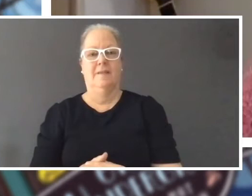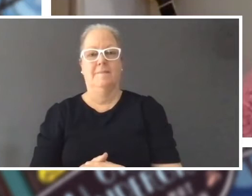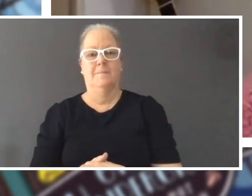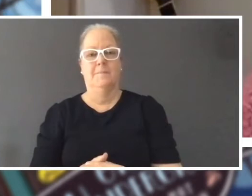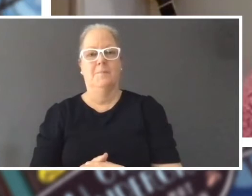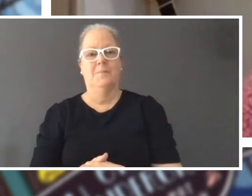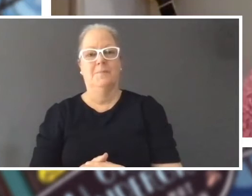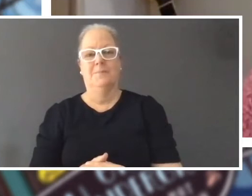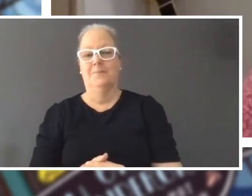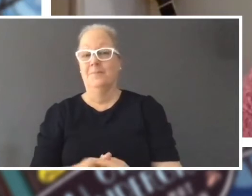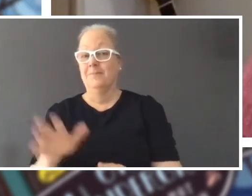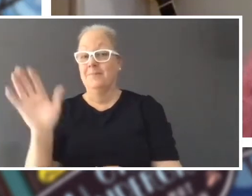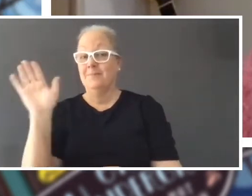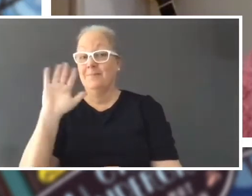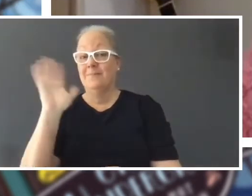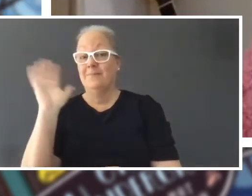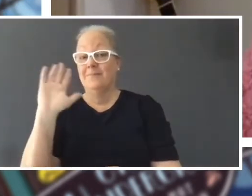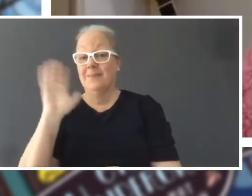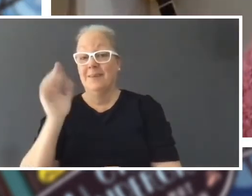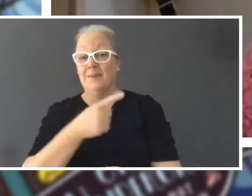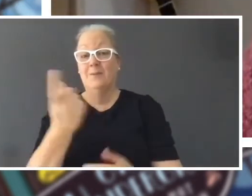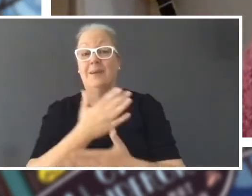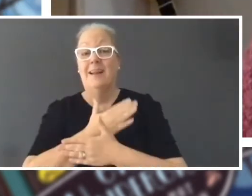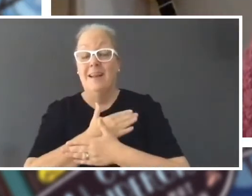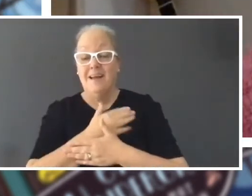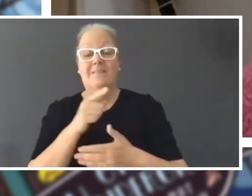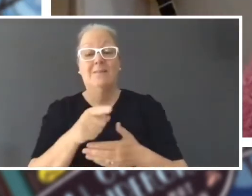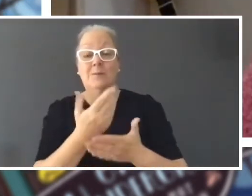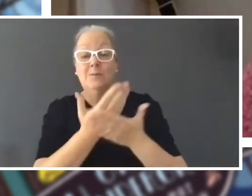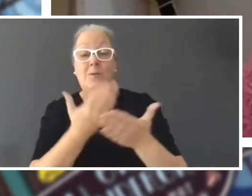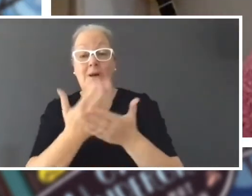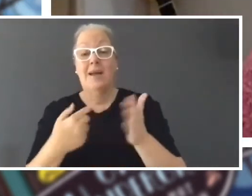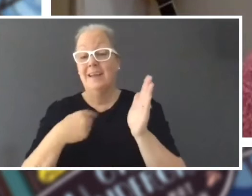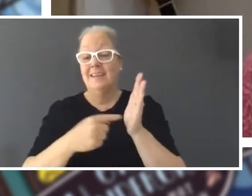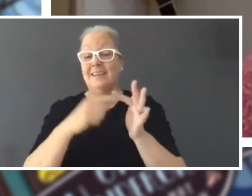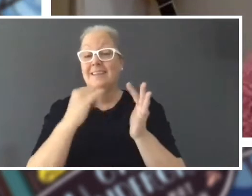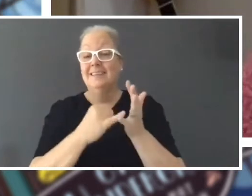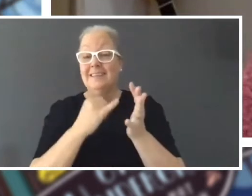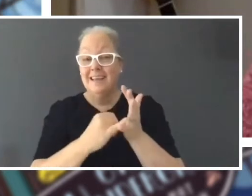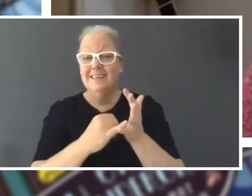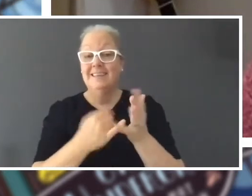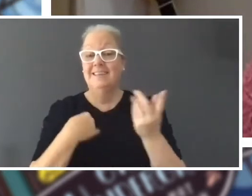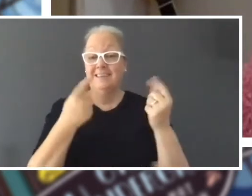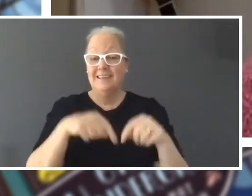Tess: Hello Story Talkers, it's Tess from State Library Victoria here. Today with Susan as well, thank you Susan for signing with us.